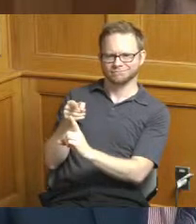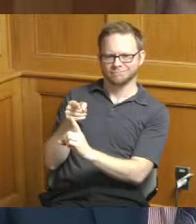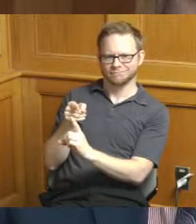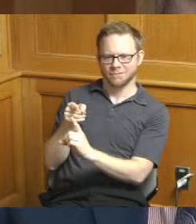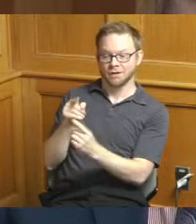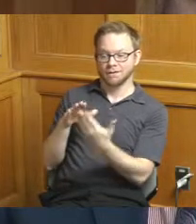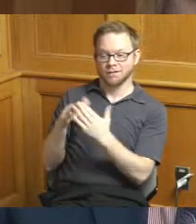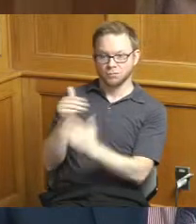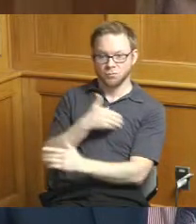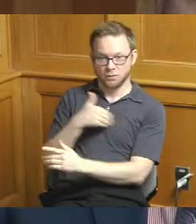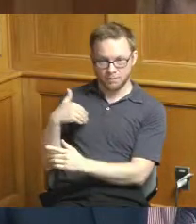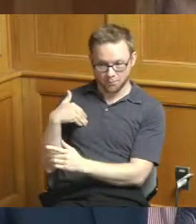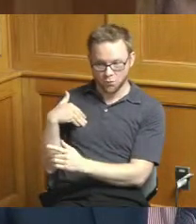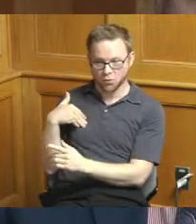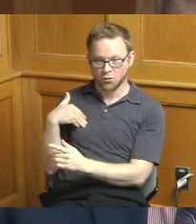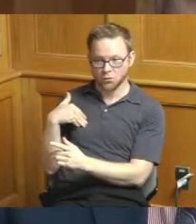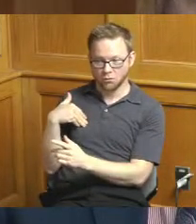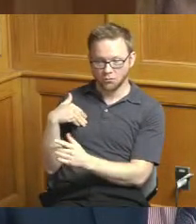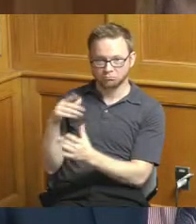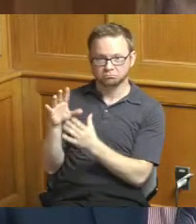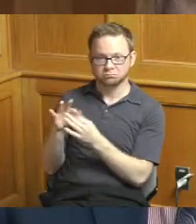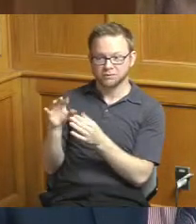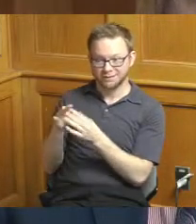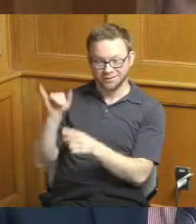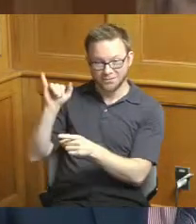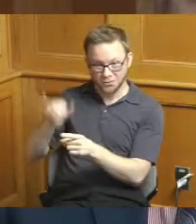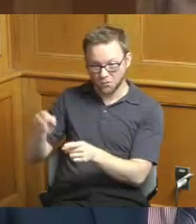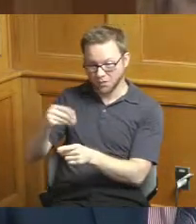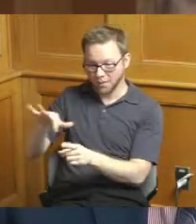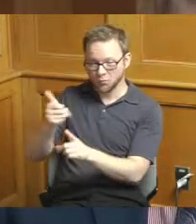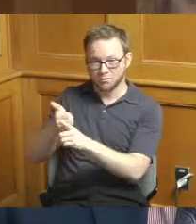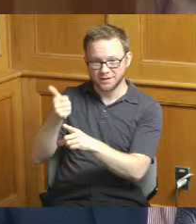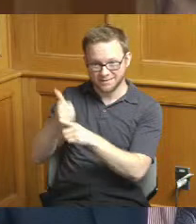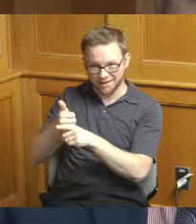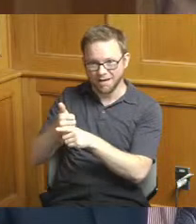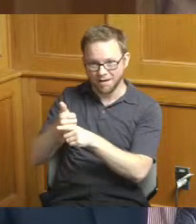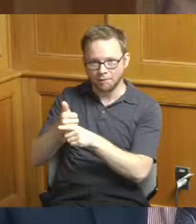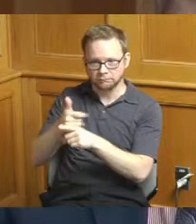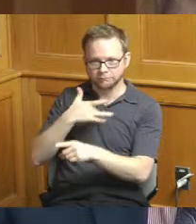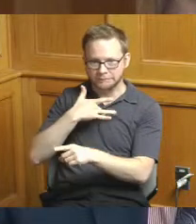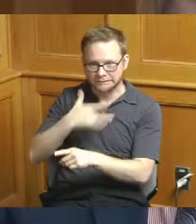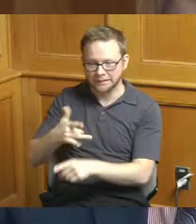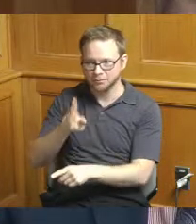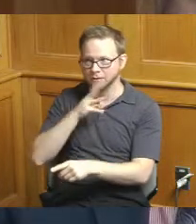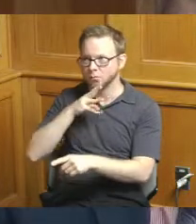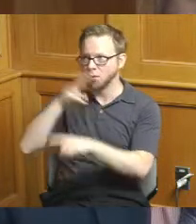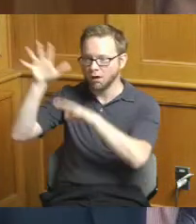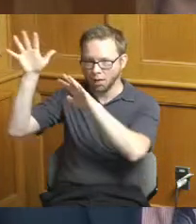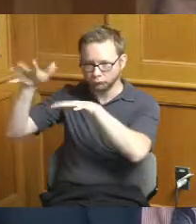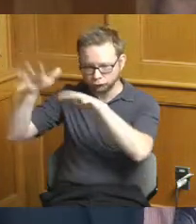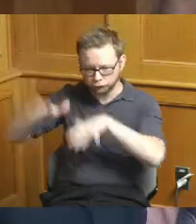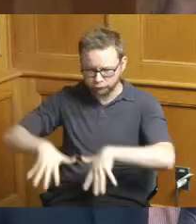talking about this property being in the flood plain and so was there any discussion about that